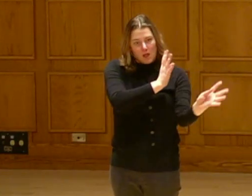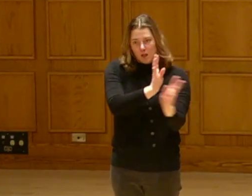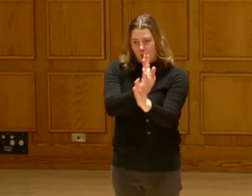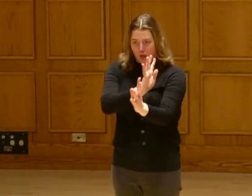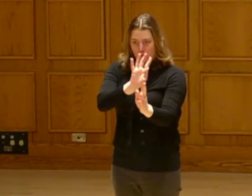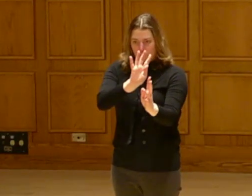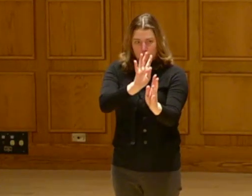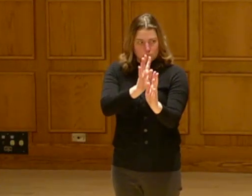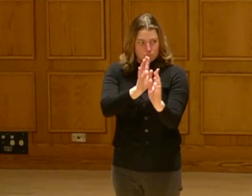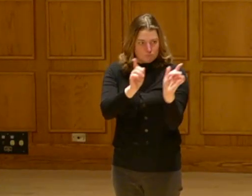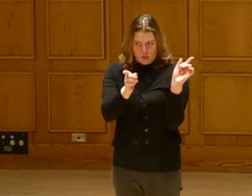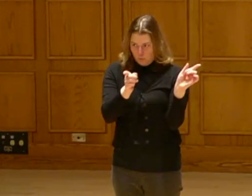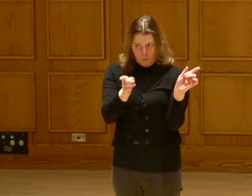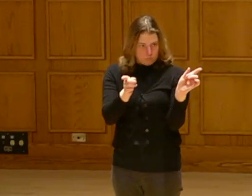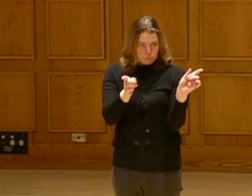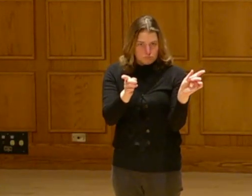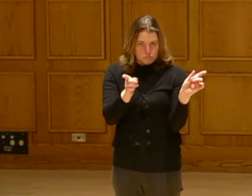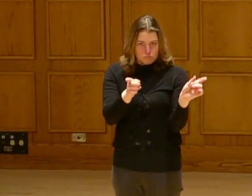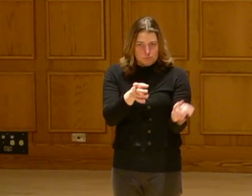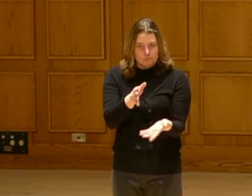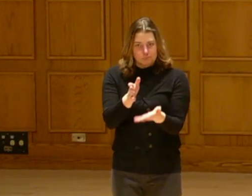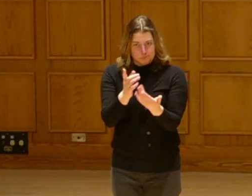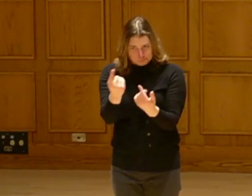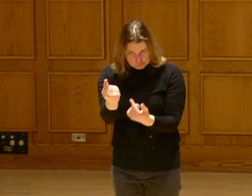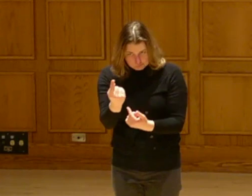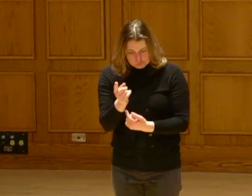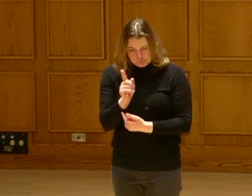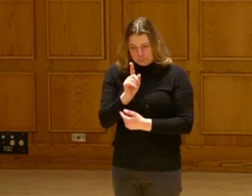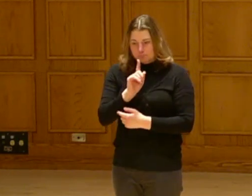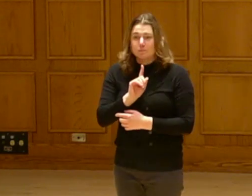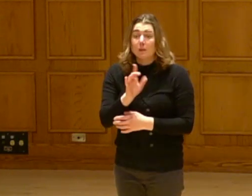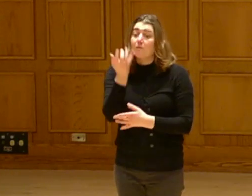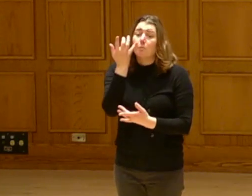When we come to it, please walk up to the microphones and line up behind one on either side of the auditorium.